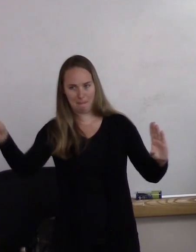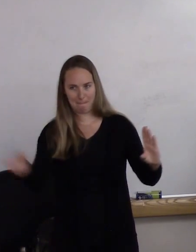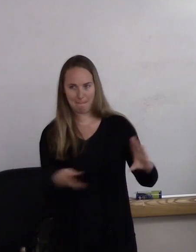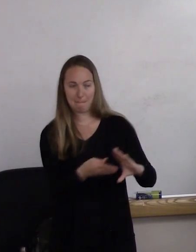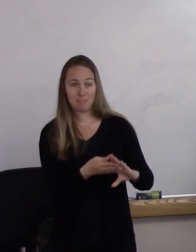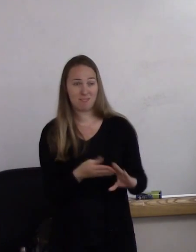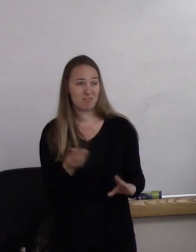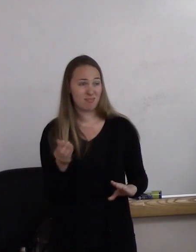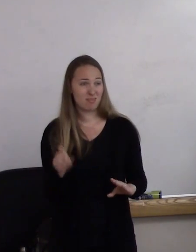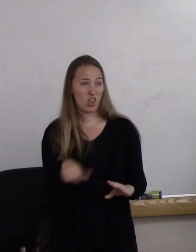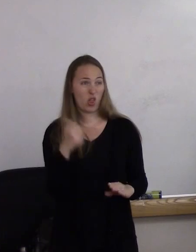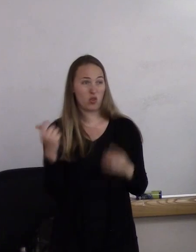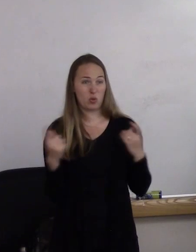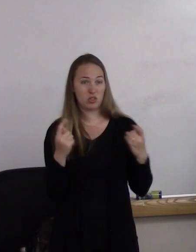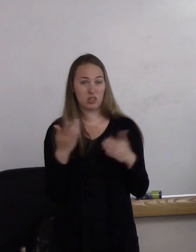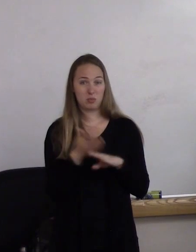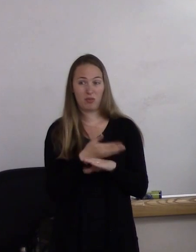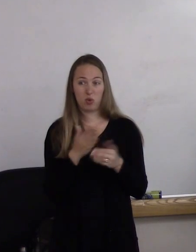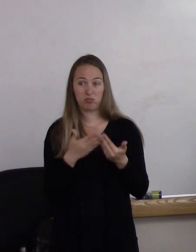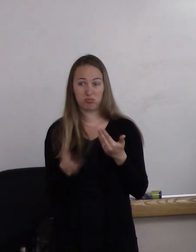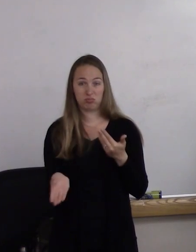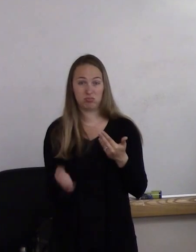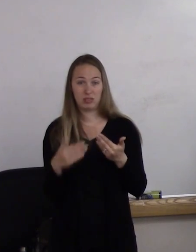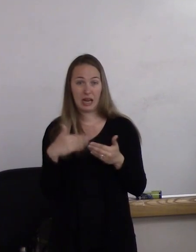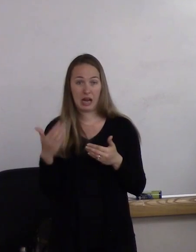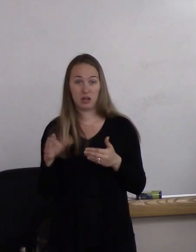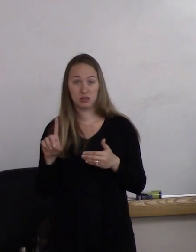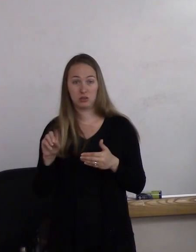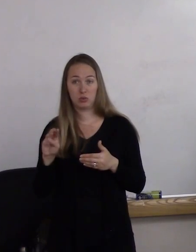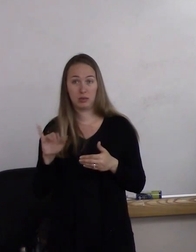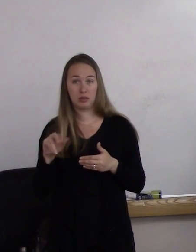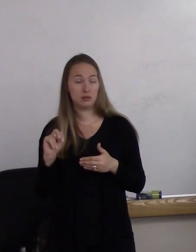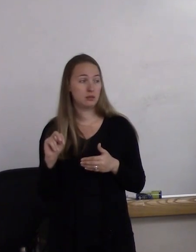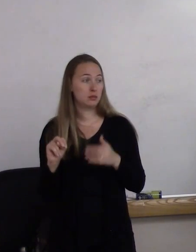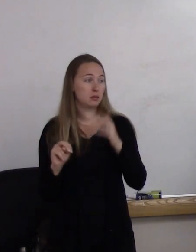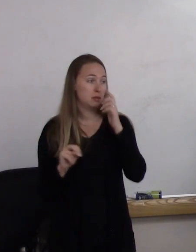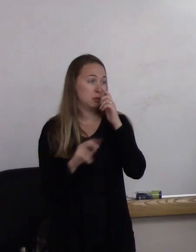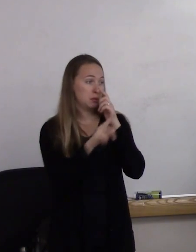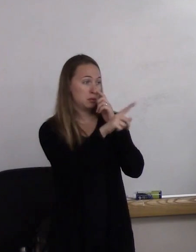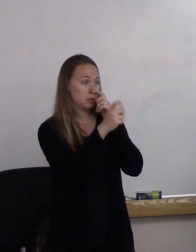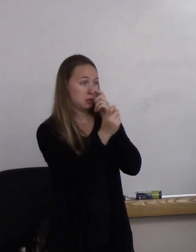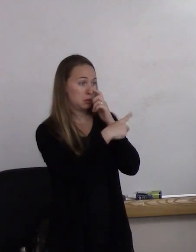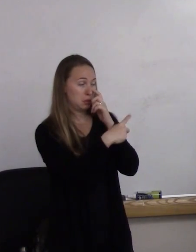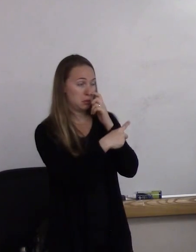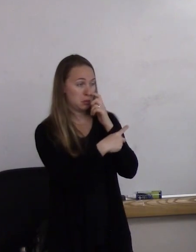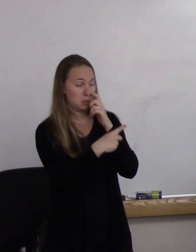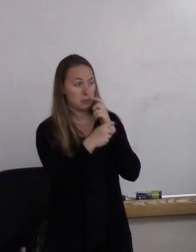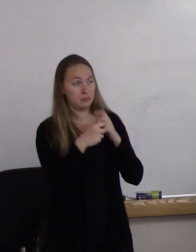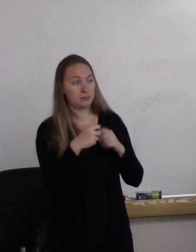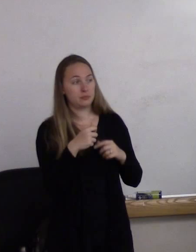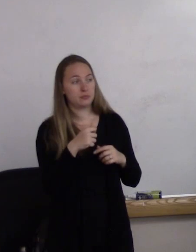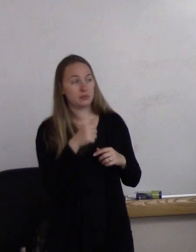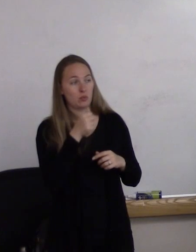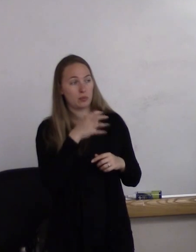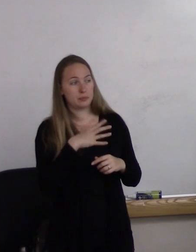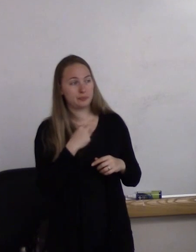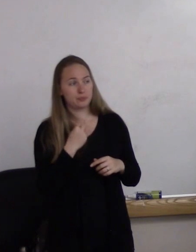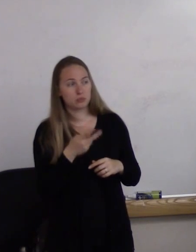Any other questions before I move on to our next domain? Yes. (woman) Just quick, as far as assigning going, you said it's not a practice.